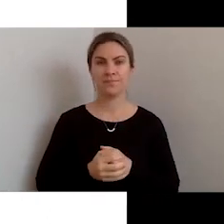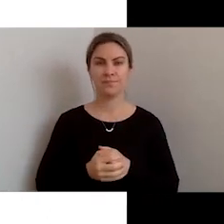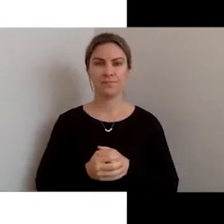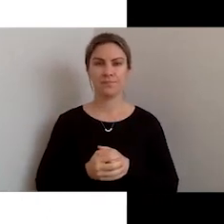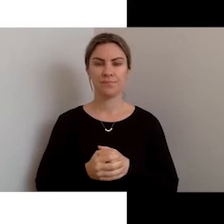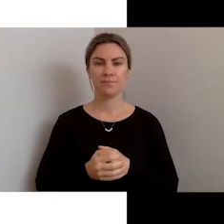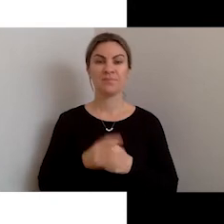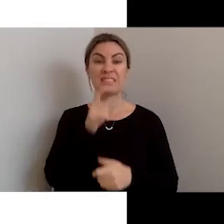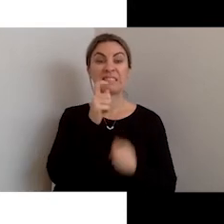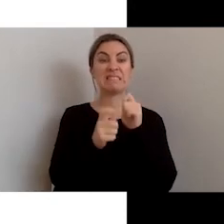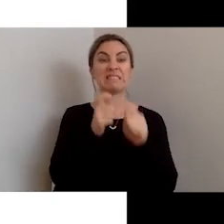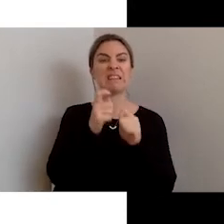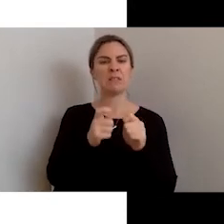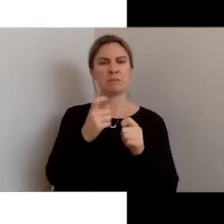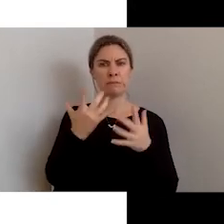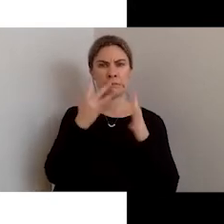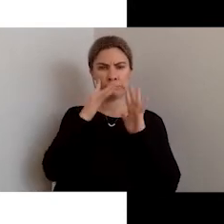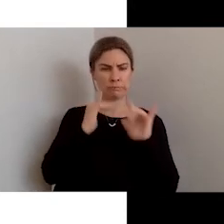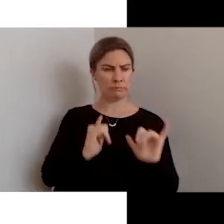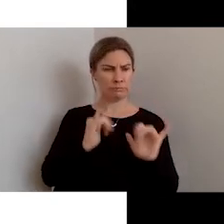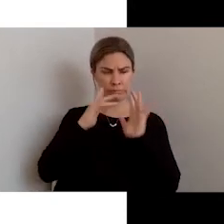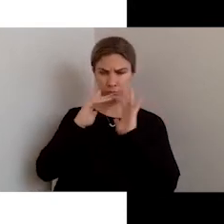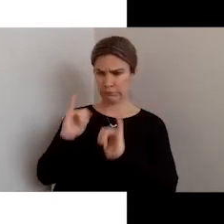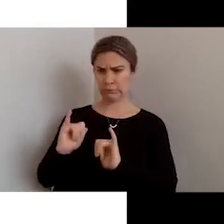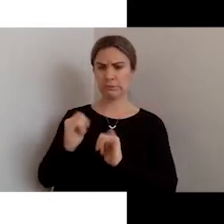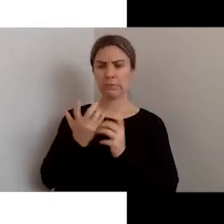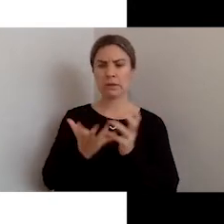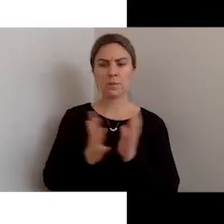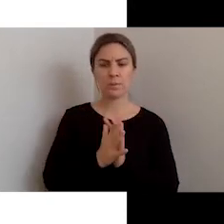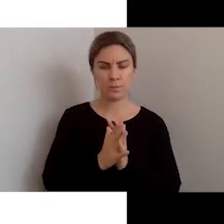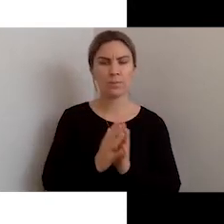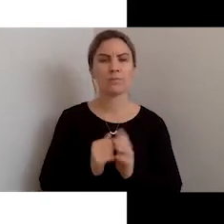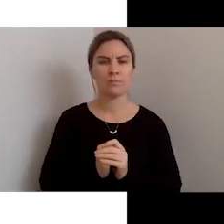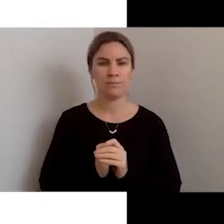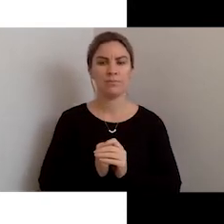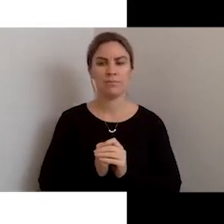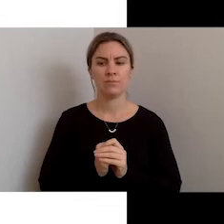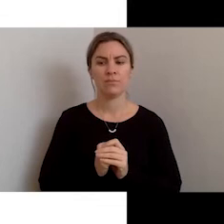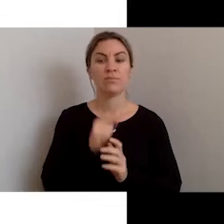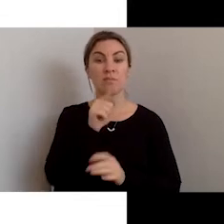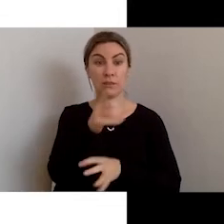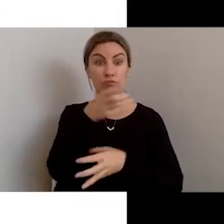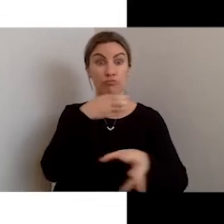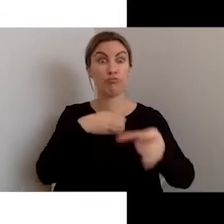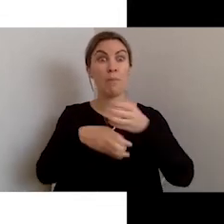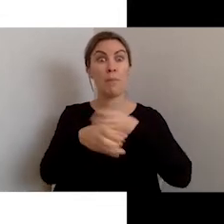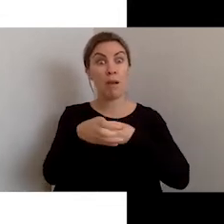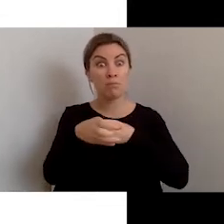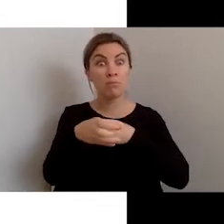These tests, or these checks, shouldn't replace getting